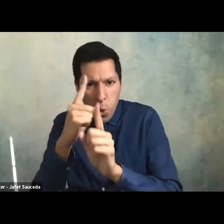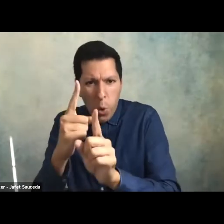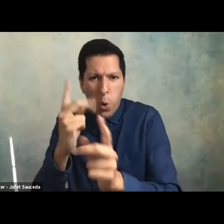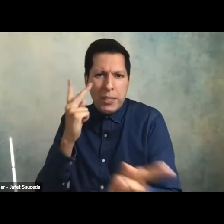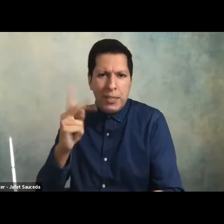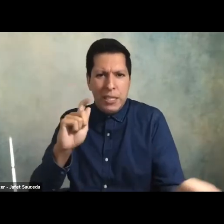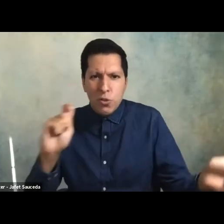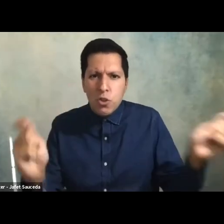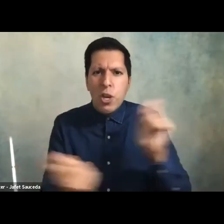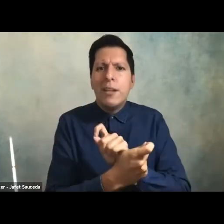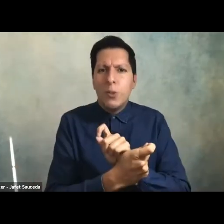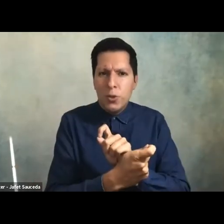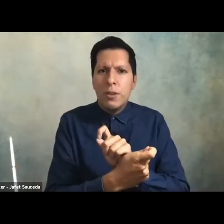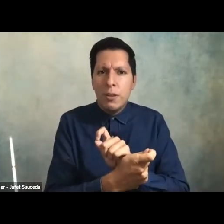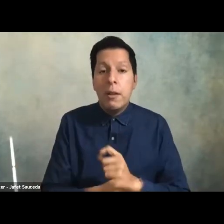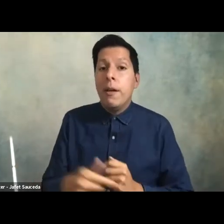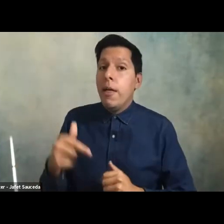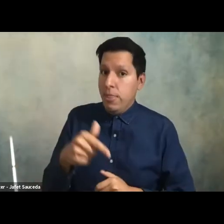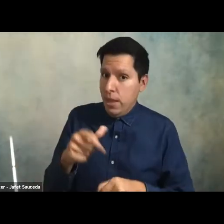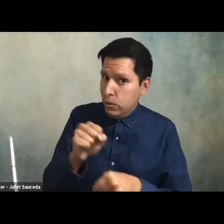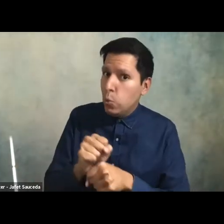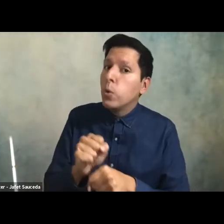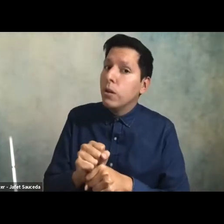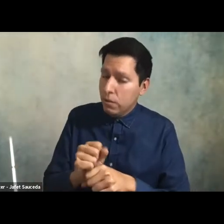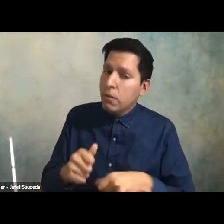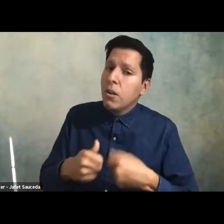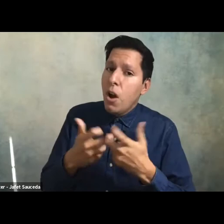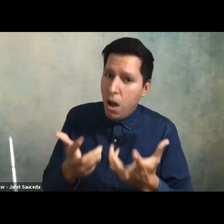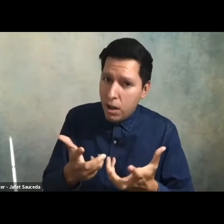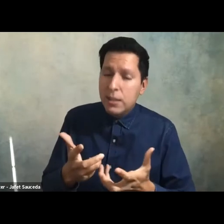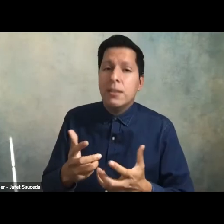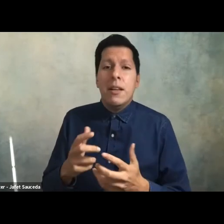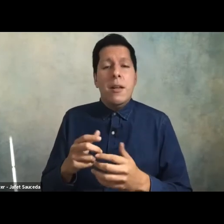this work does cause racial battle fatigue among student activists